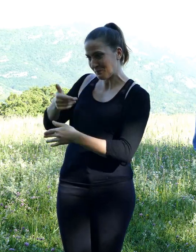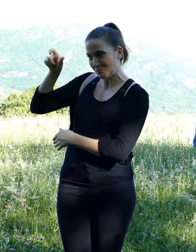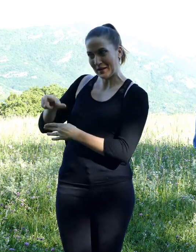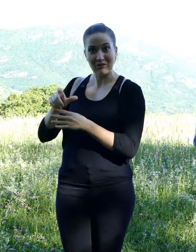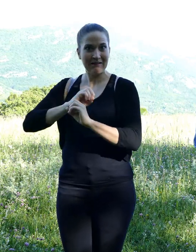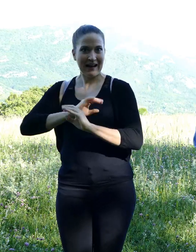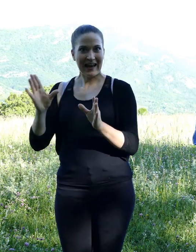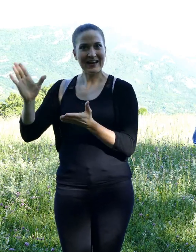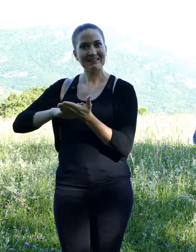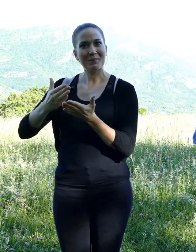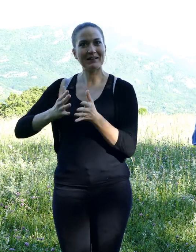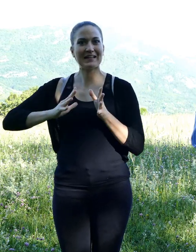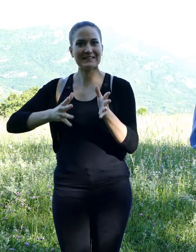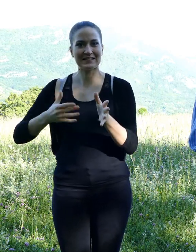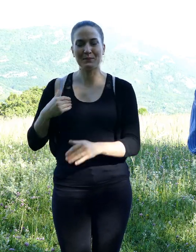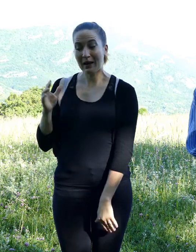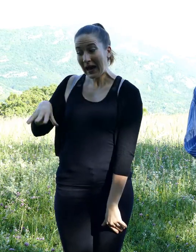"The squirrel and the hazzlnuts" story